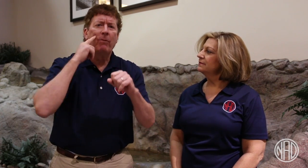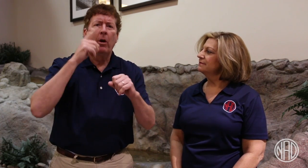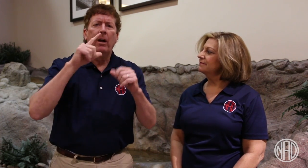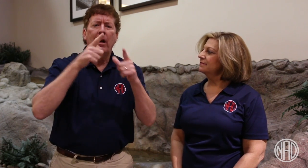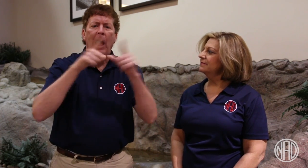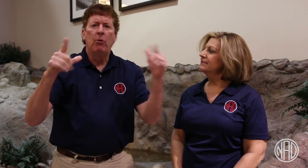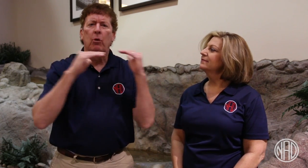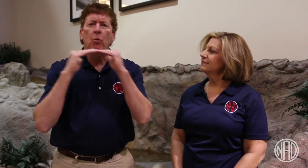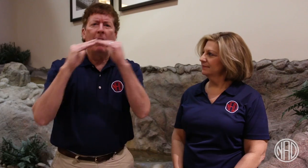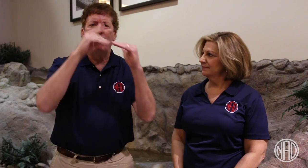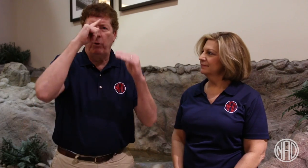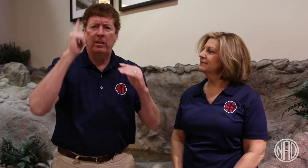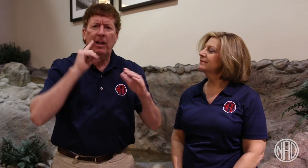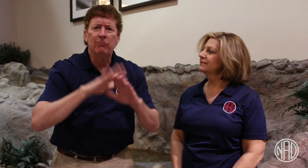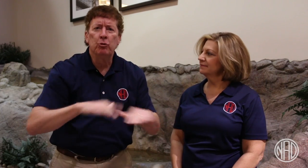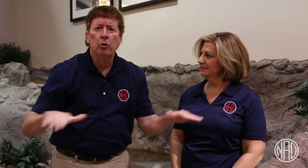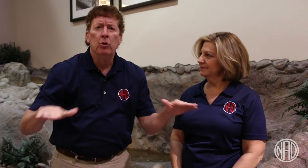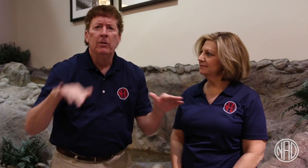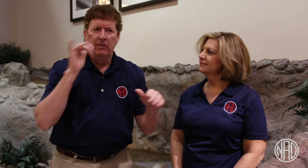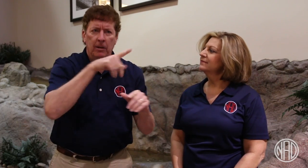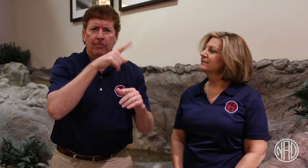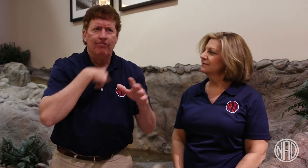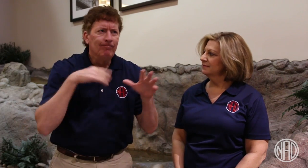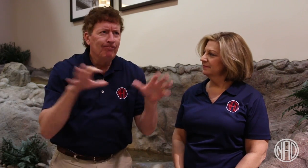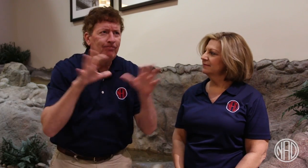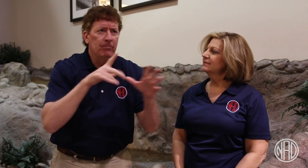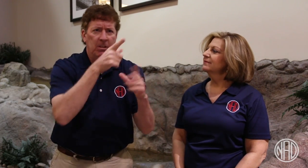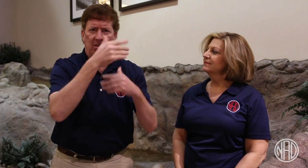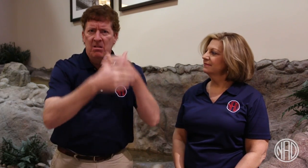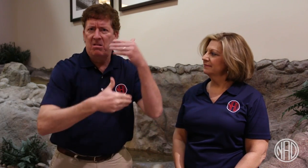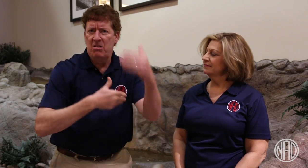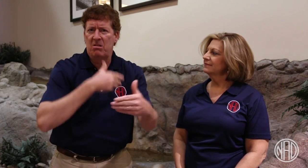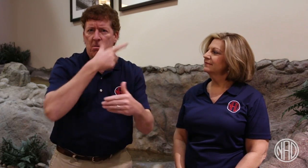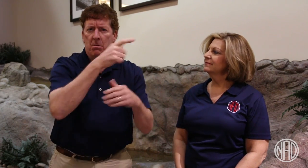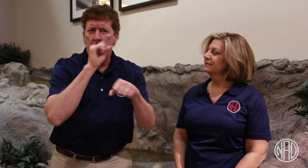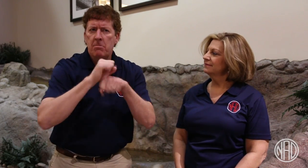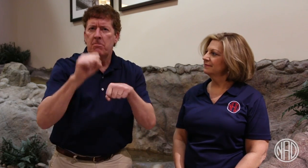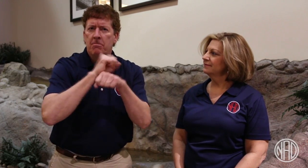language equality for deaf and hard of hearing children.